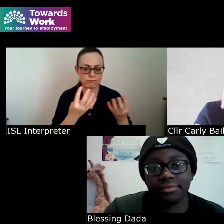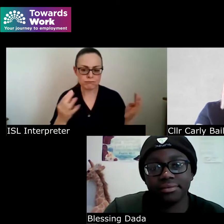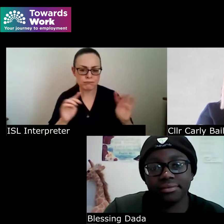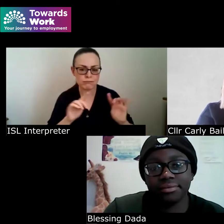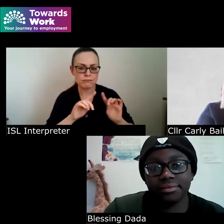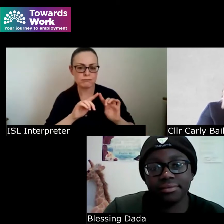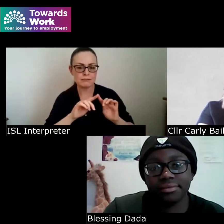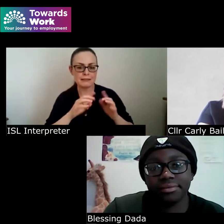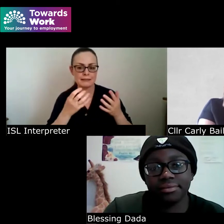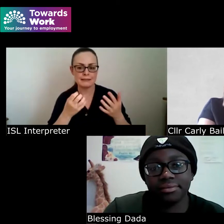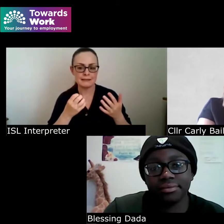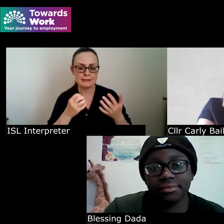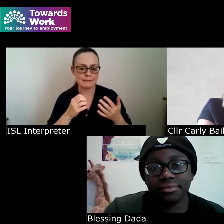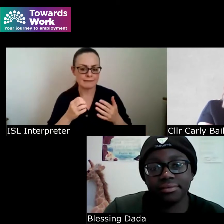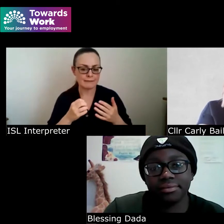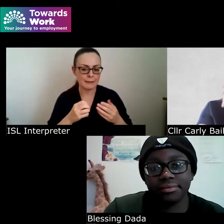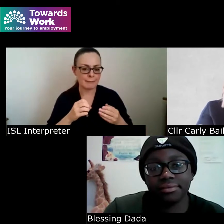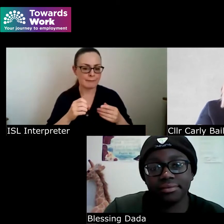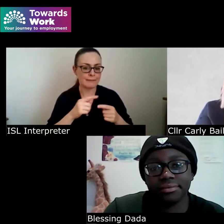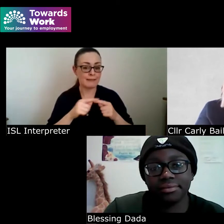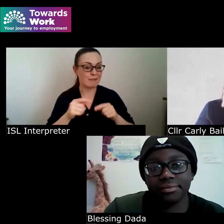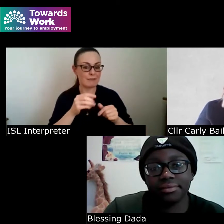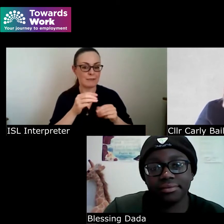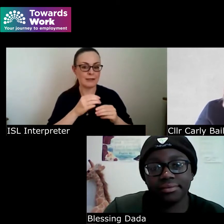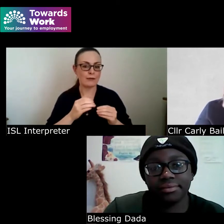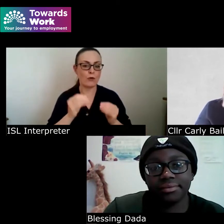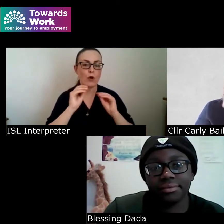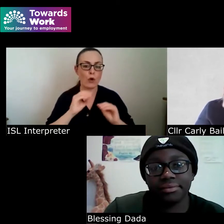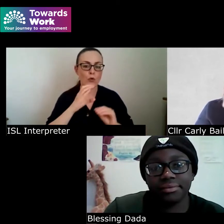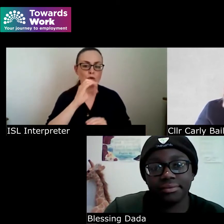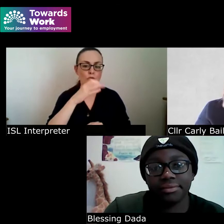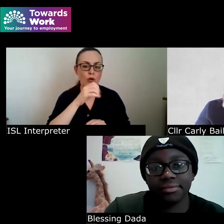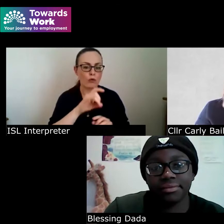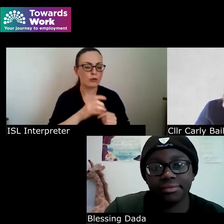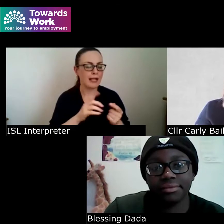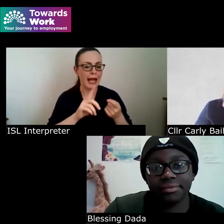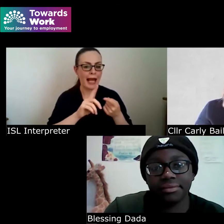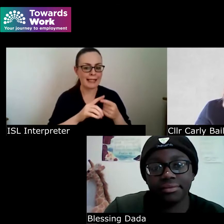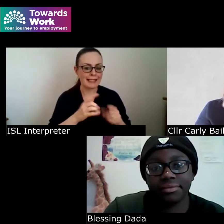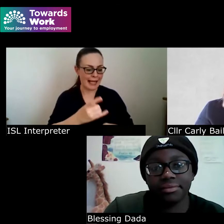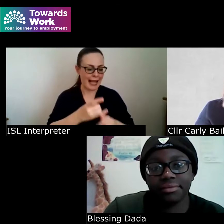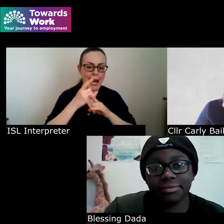which assist me with running my one-to-one disability development and empowerment courses